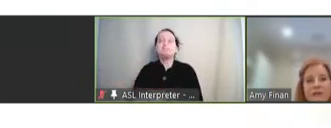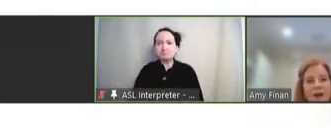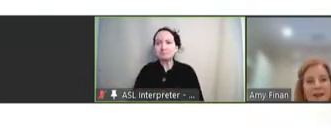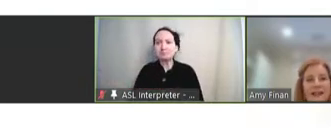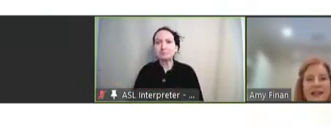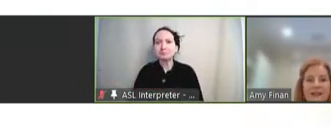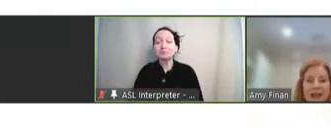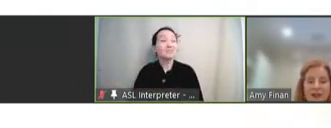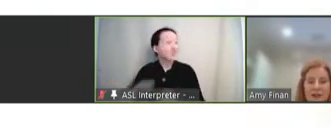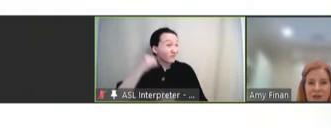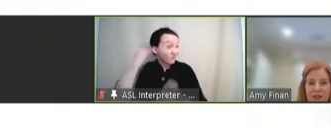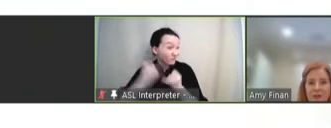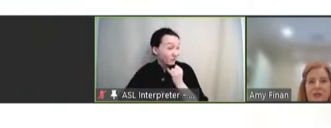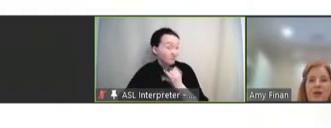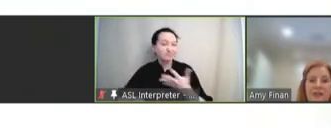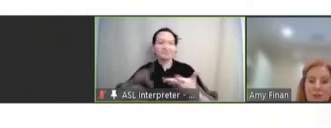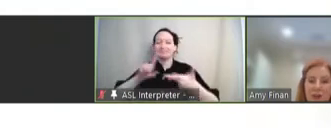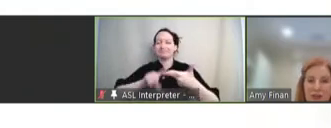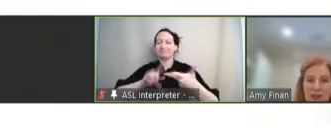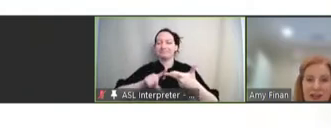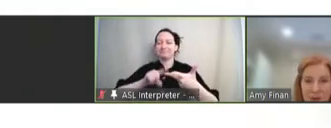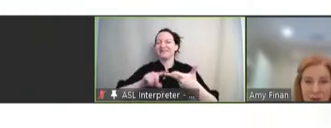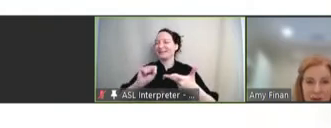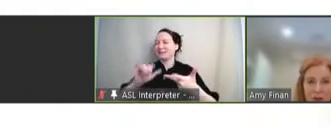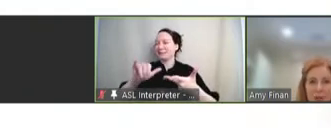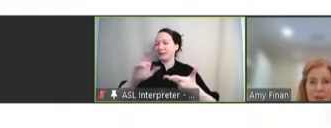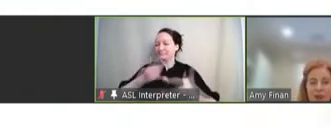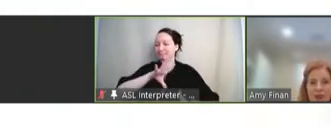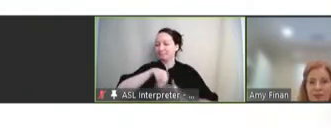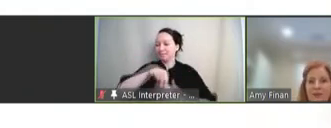And finally, I'd like to note Sabin's participation in a public-private partnership